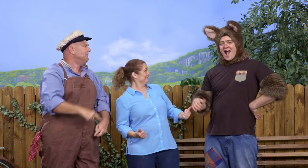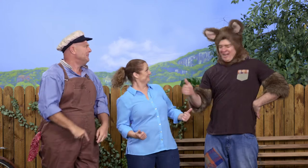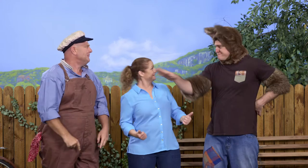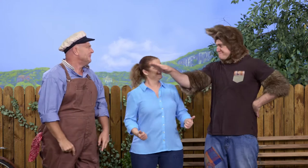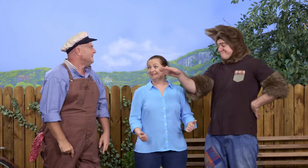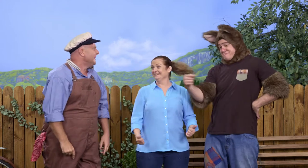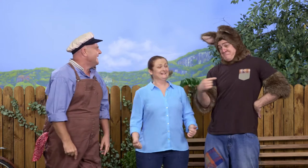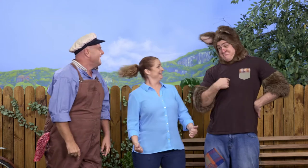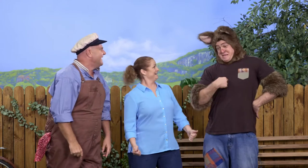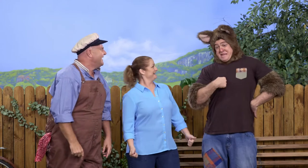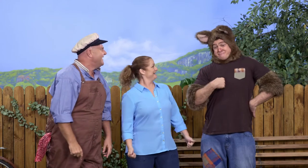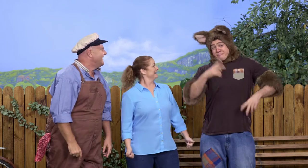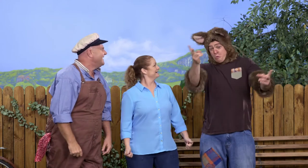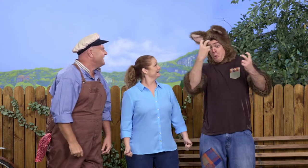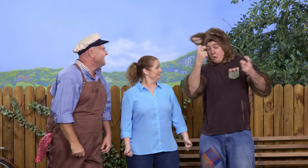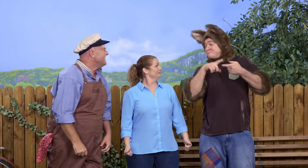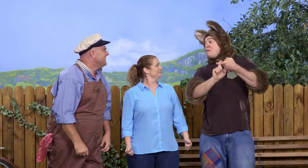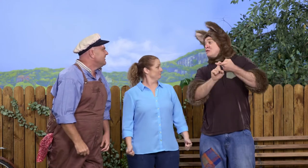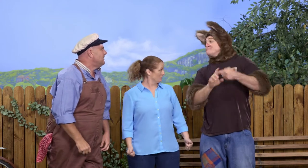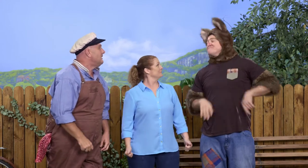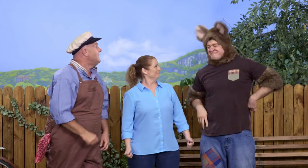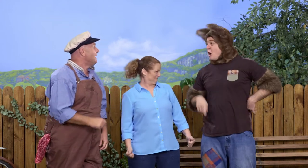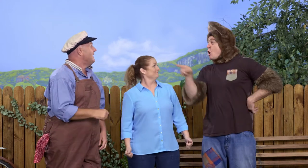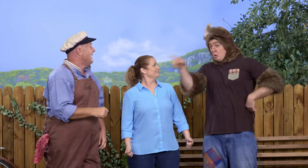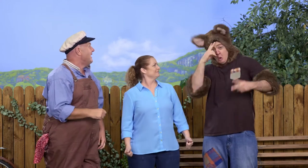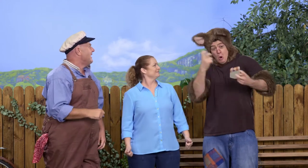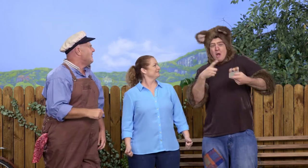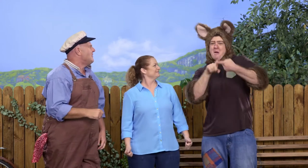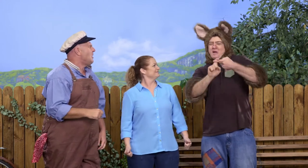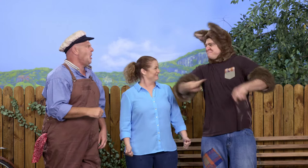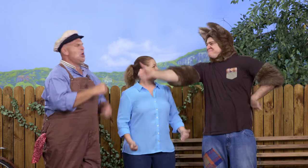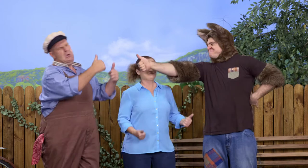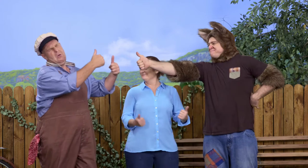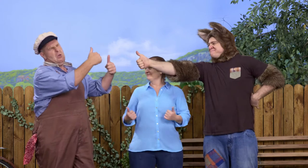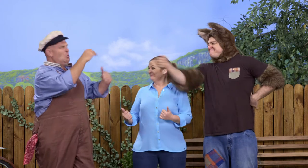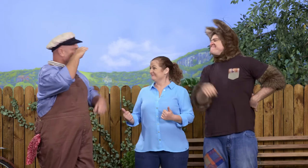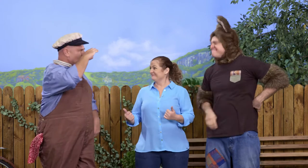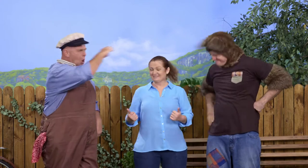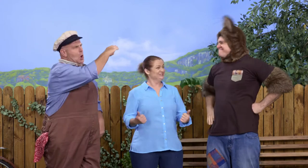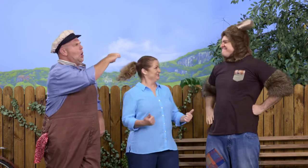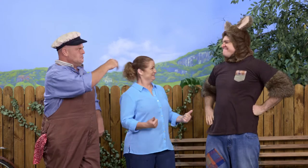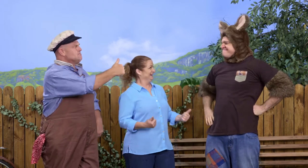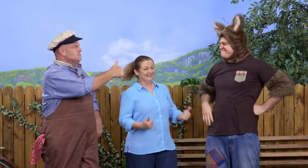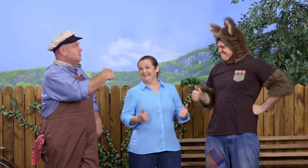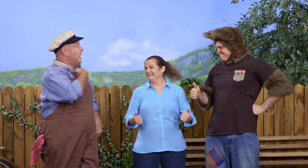Oh! Well, everyone calls me Possum. And you can call me Possum. Aye-aye. Right.